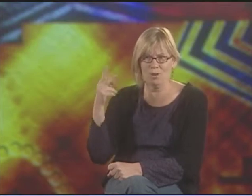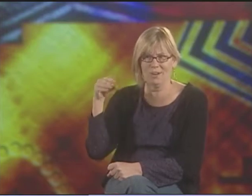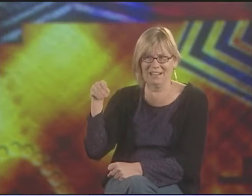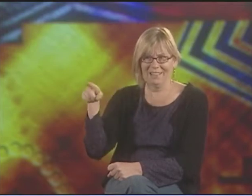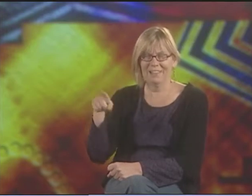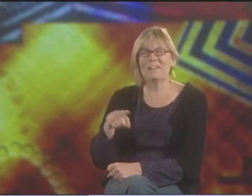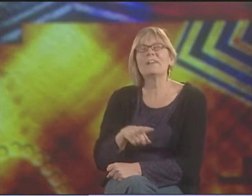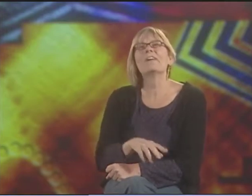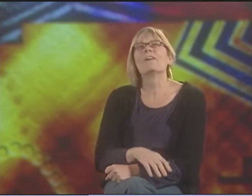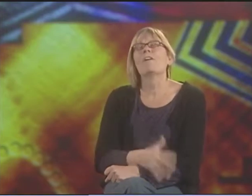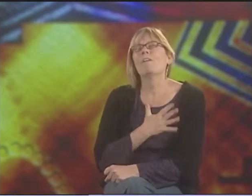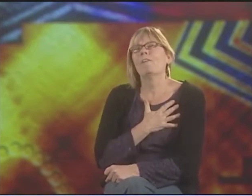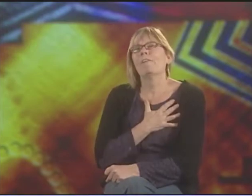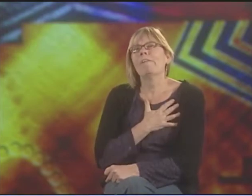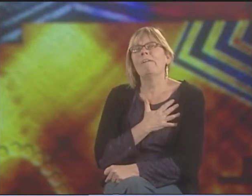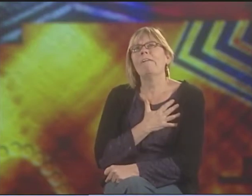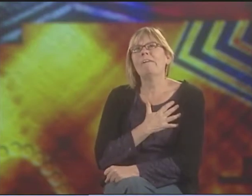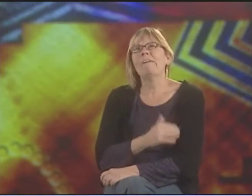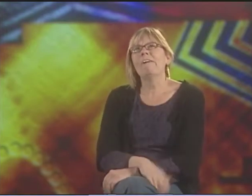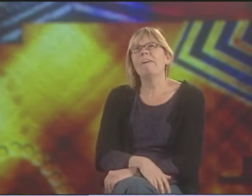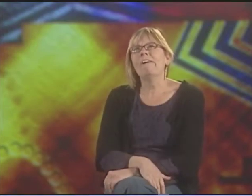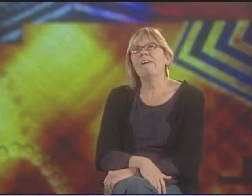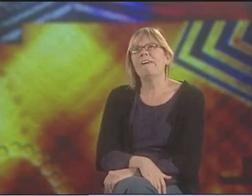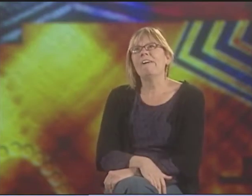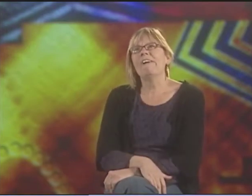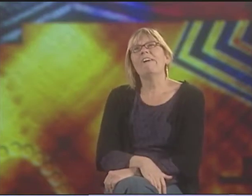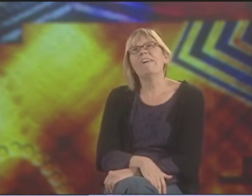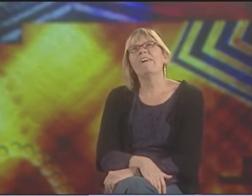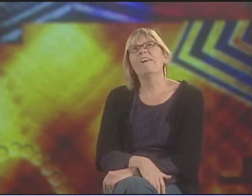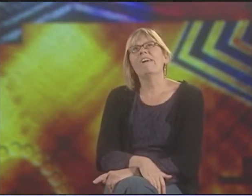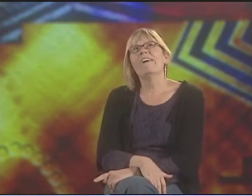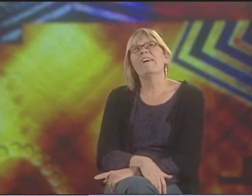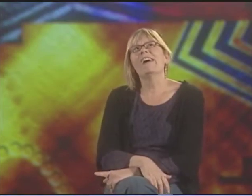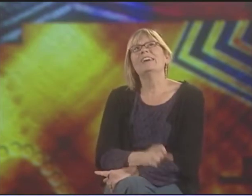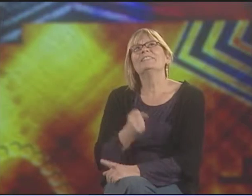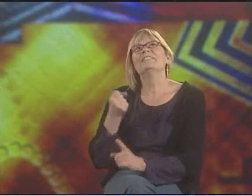THAT I SAW IN THERE. AND IT REALLY JUST CAPTURED MY HEART.